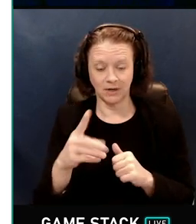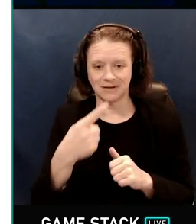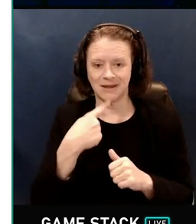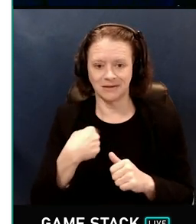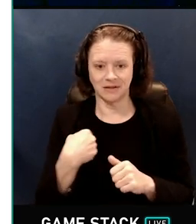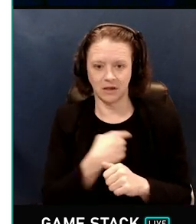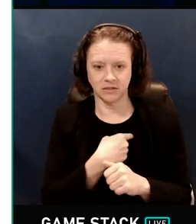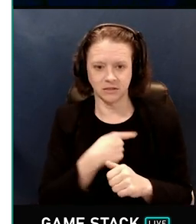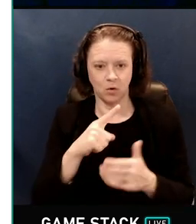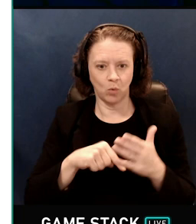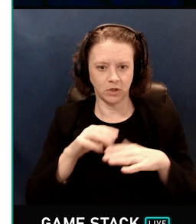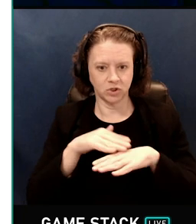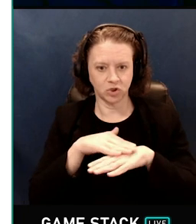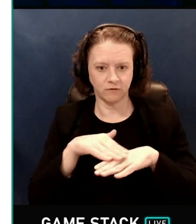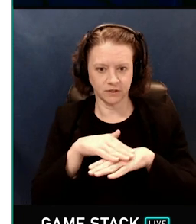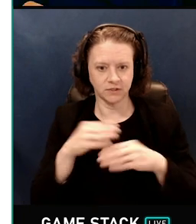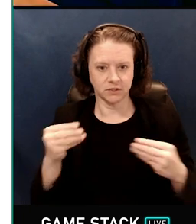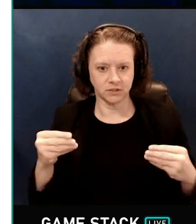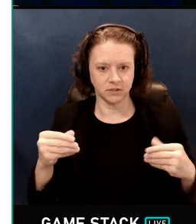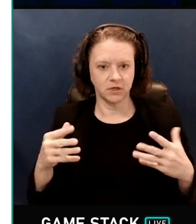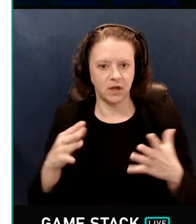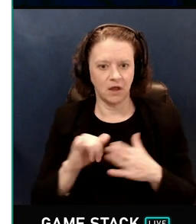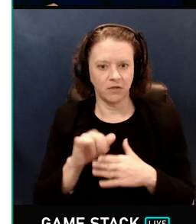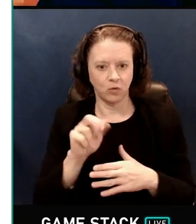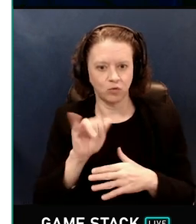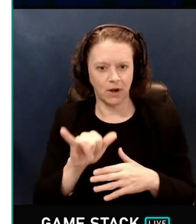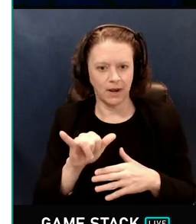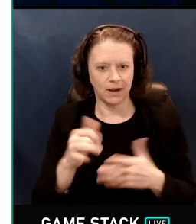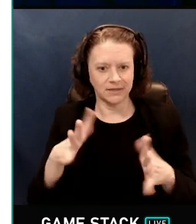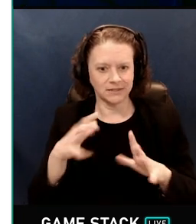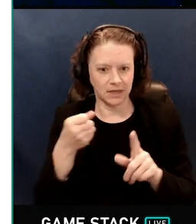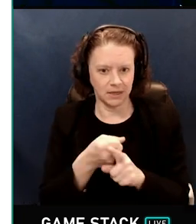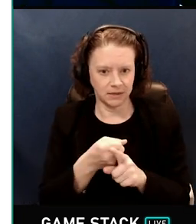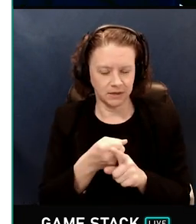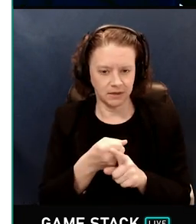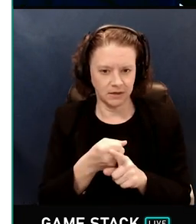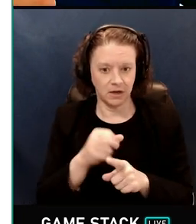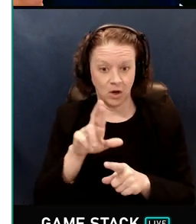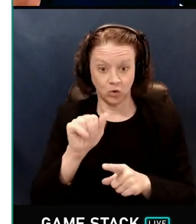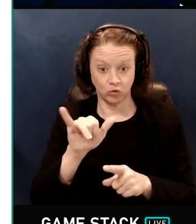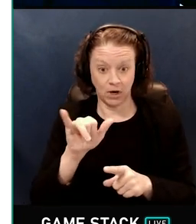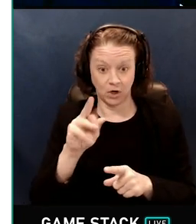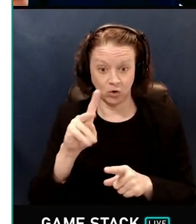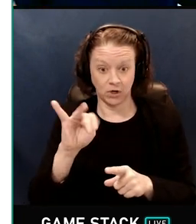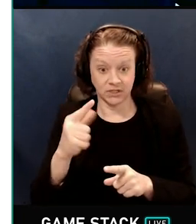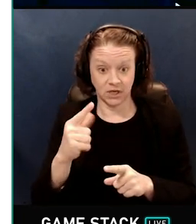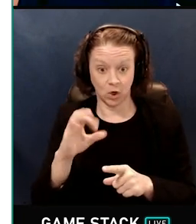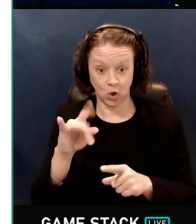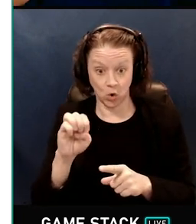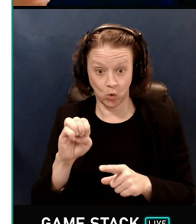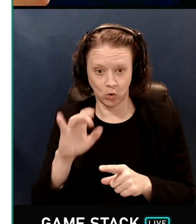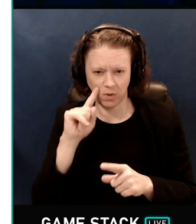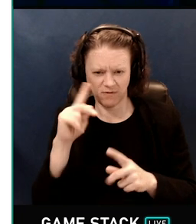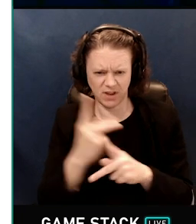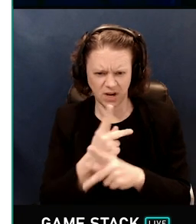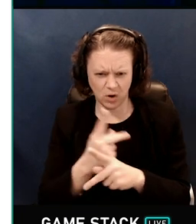then, will figure out all the lighting for that point, shade the surface, and calculate what the radiance is coming